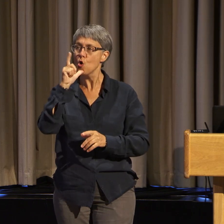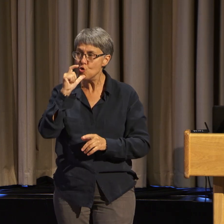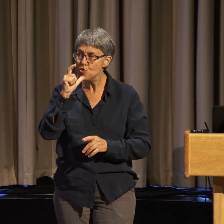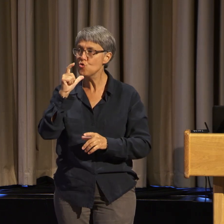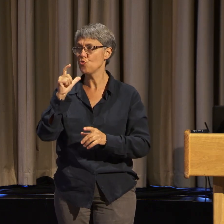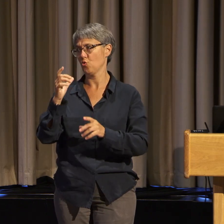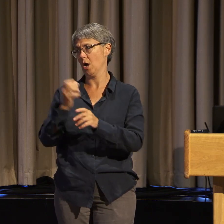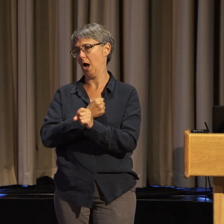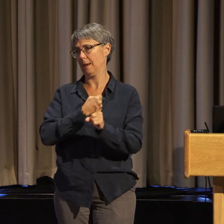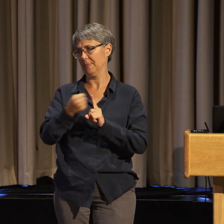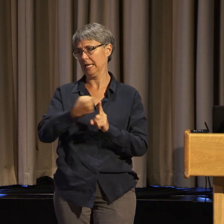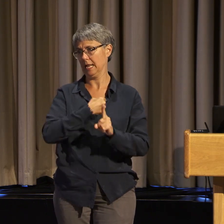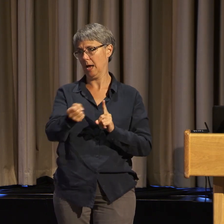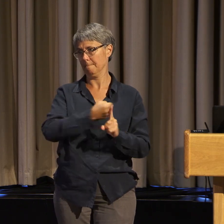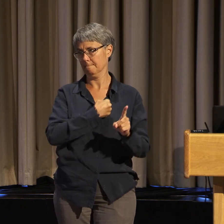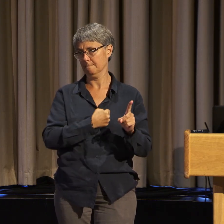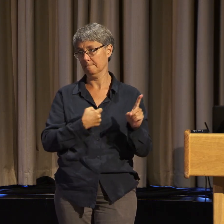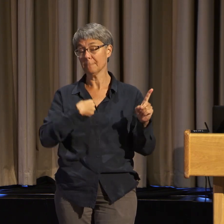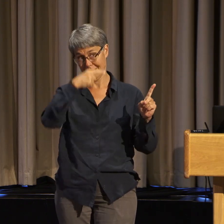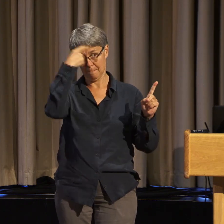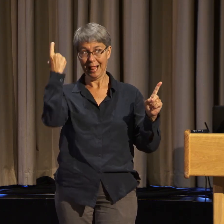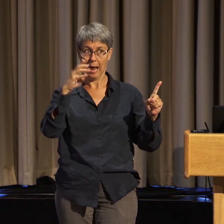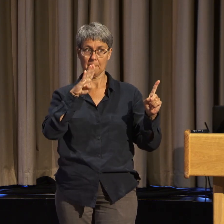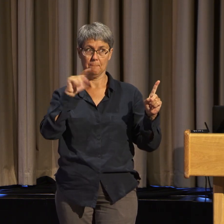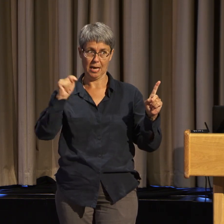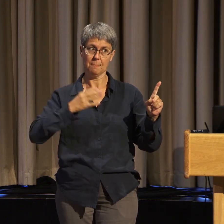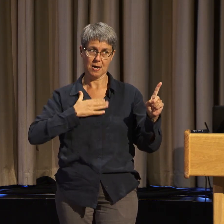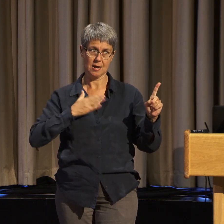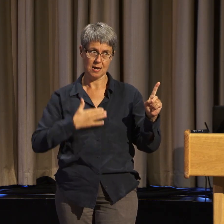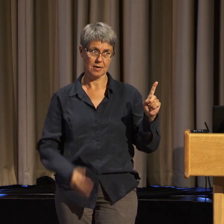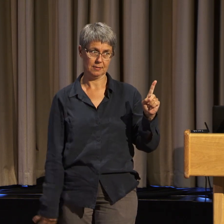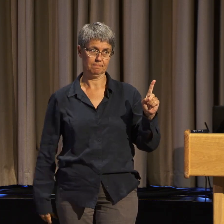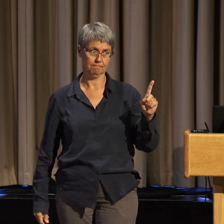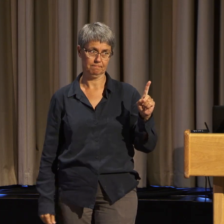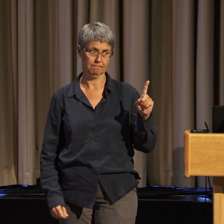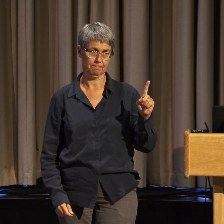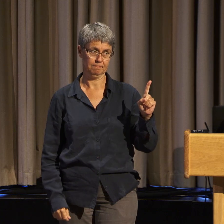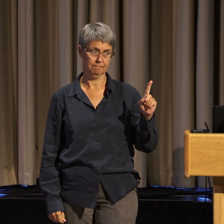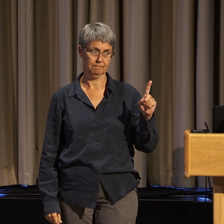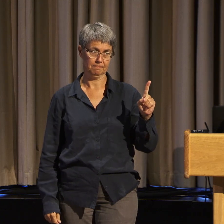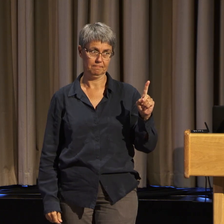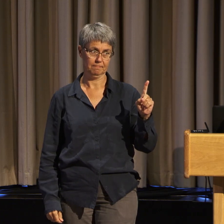was getting beat? Hello.